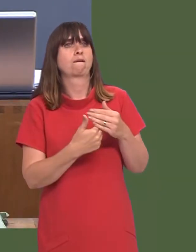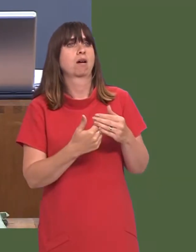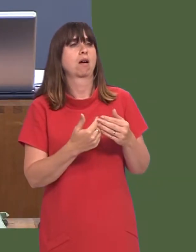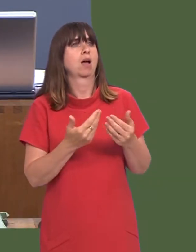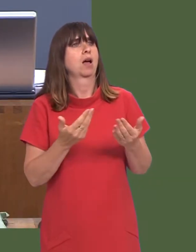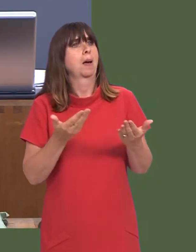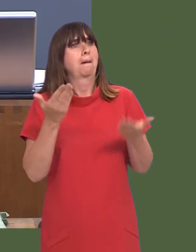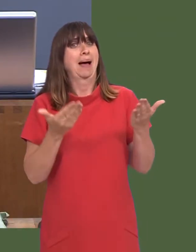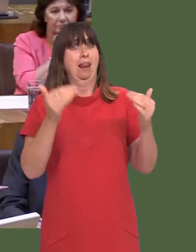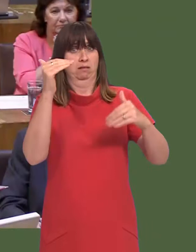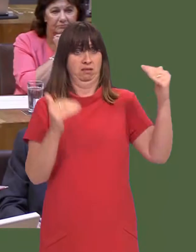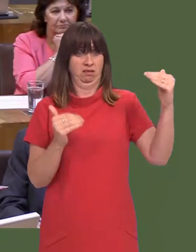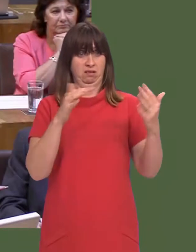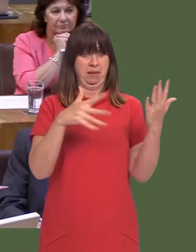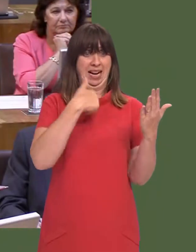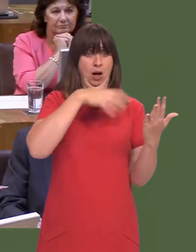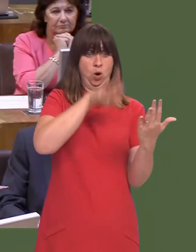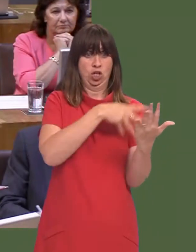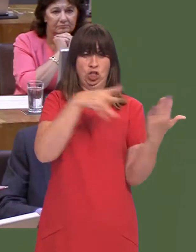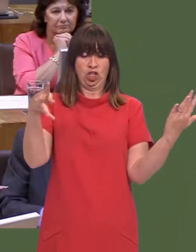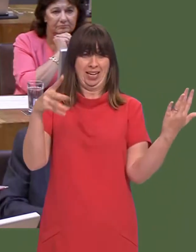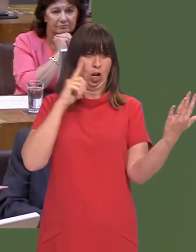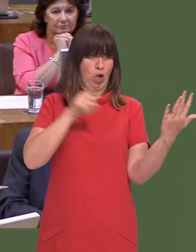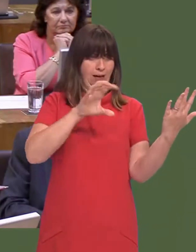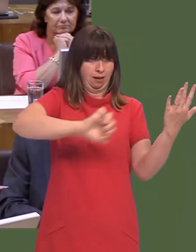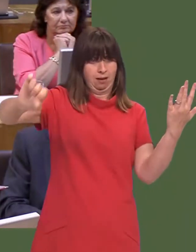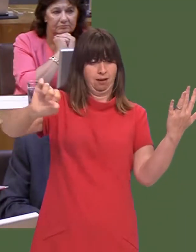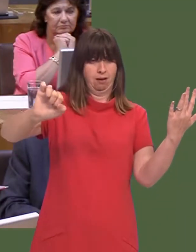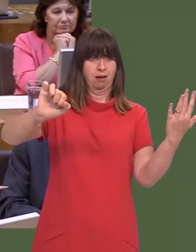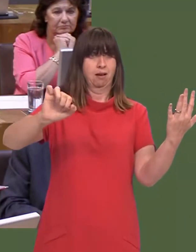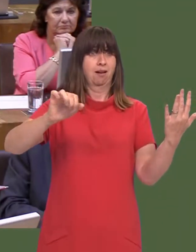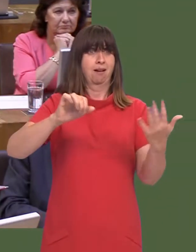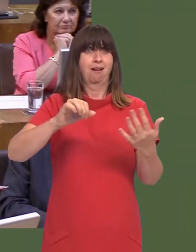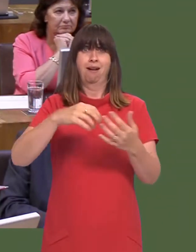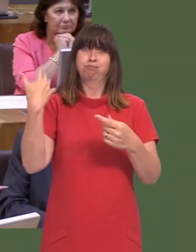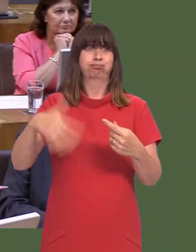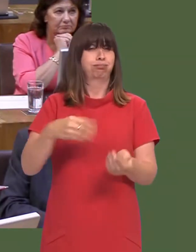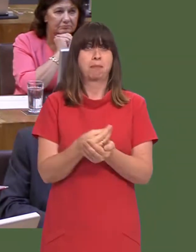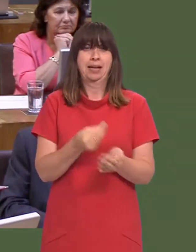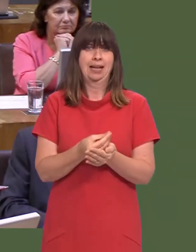to the issue of being on balance sheet and the risks that that posed to usóthey did not argue with it.